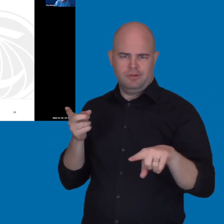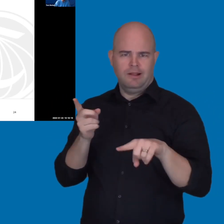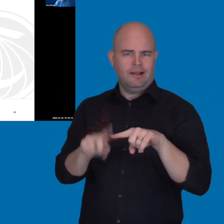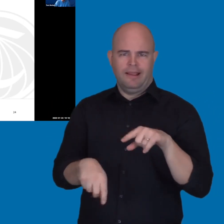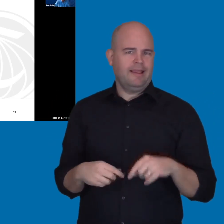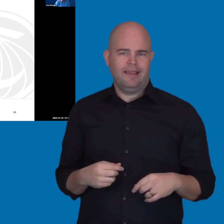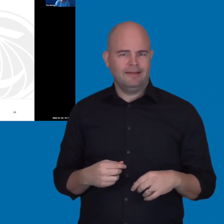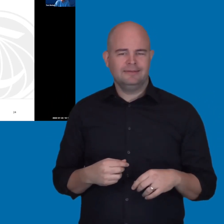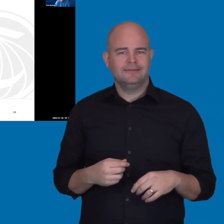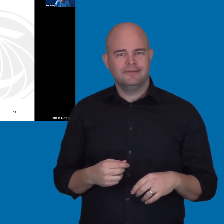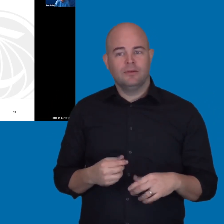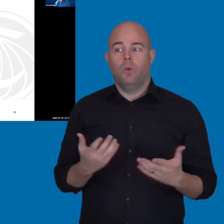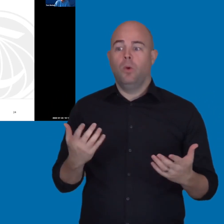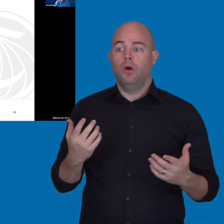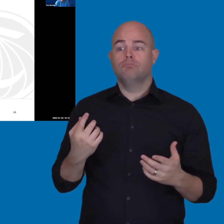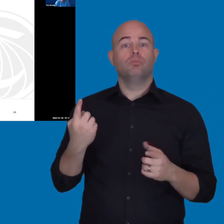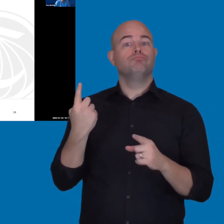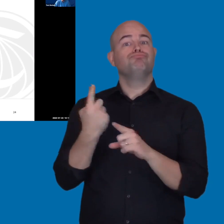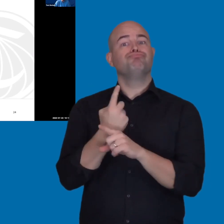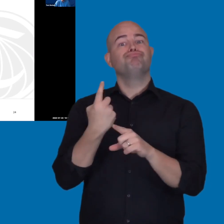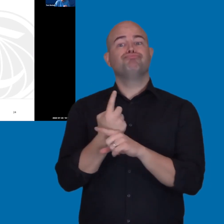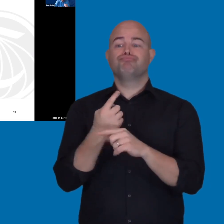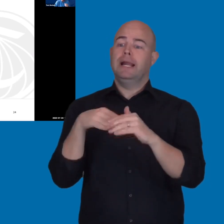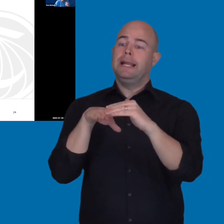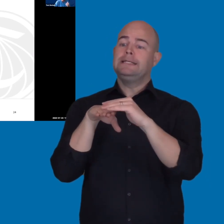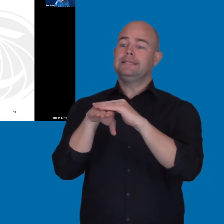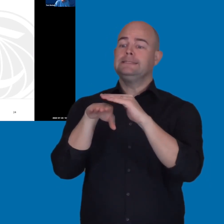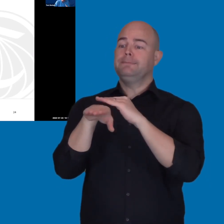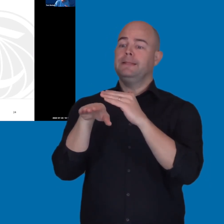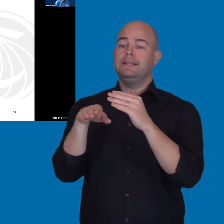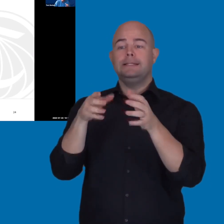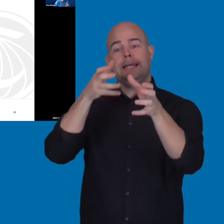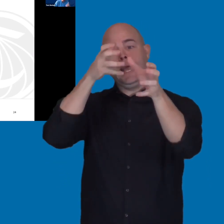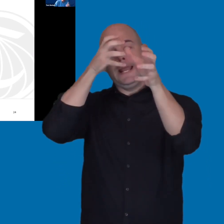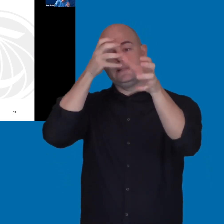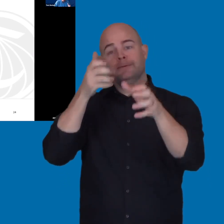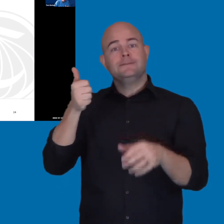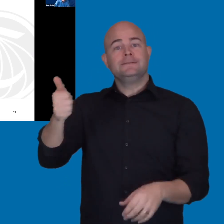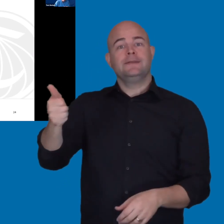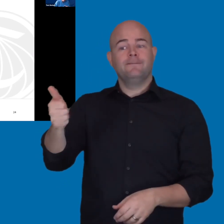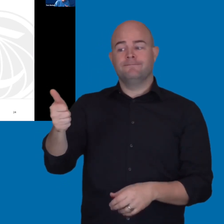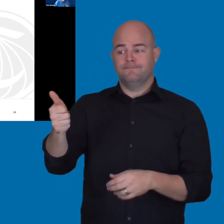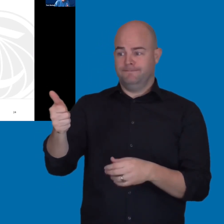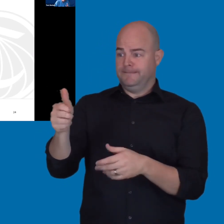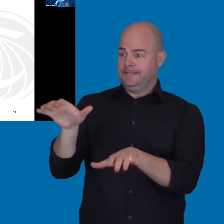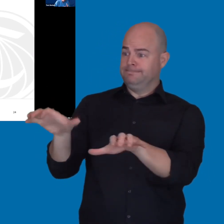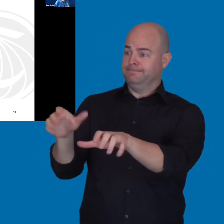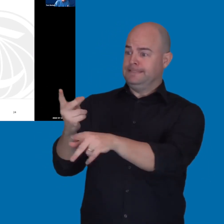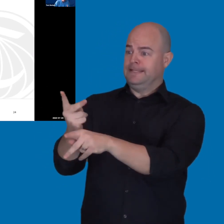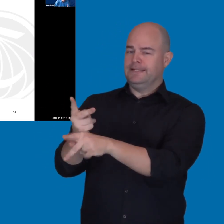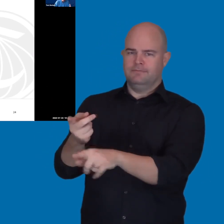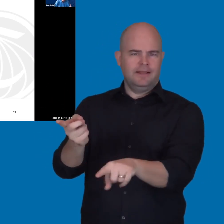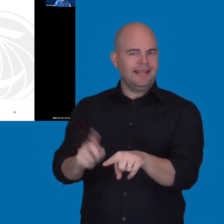just accessibility expert. What you need is that multidisciplinary group of people.